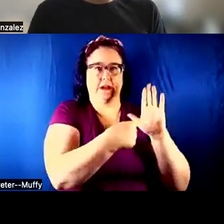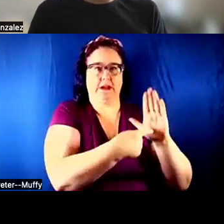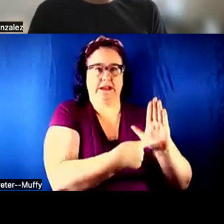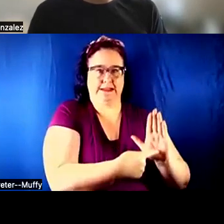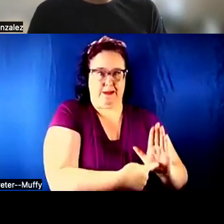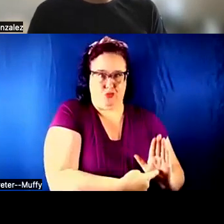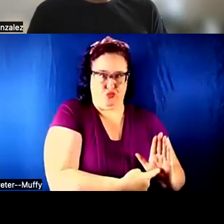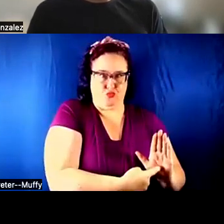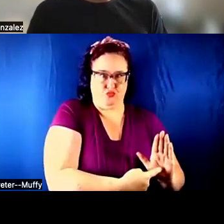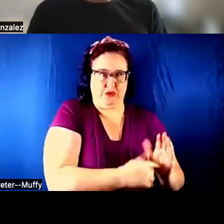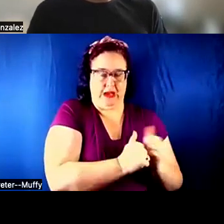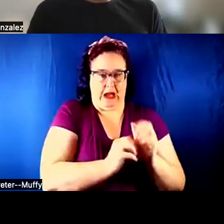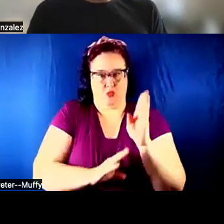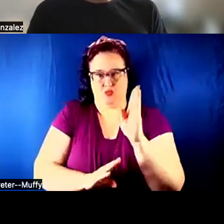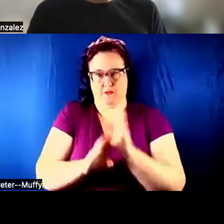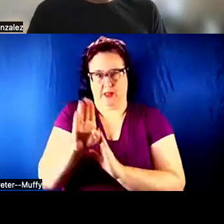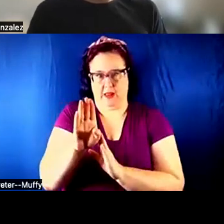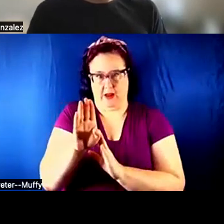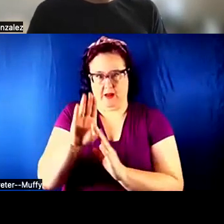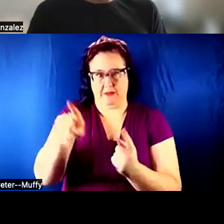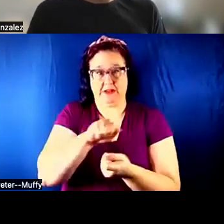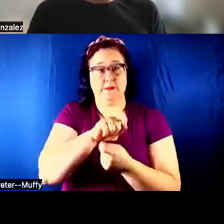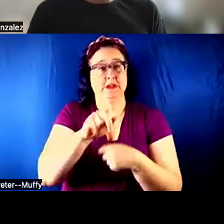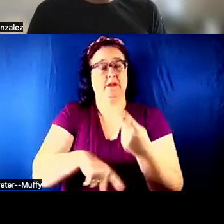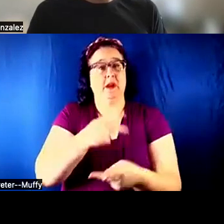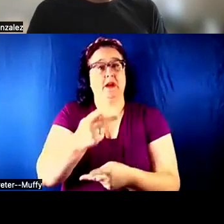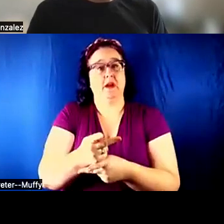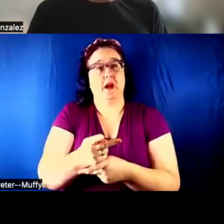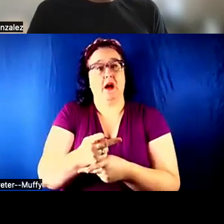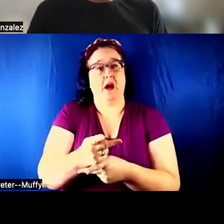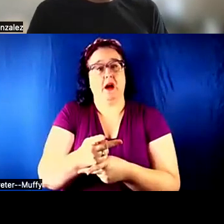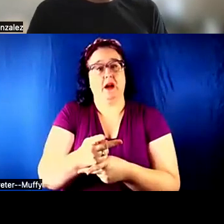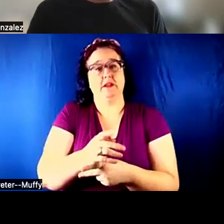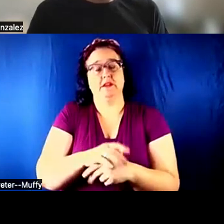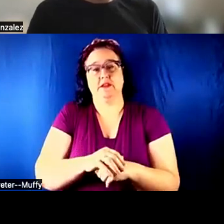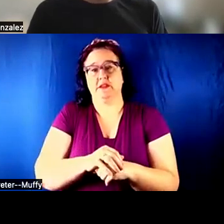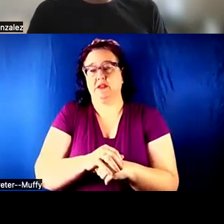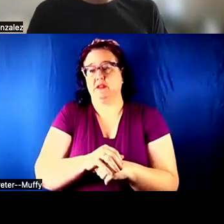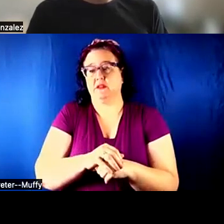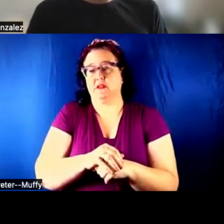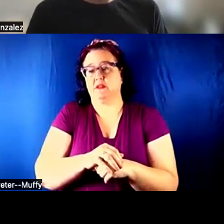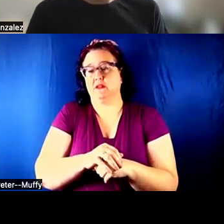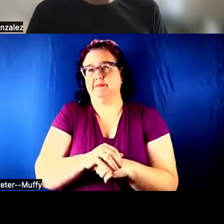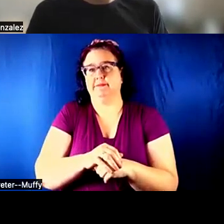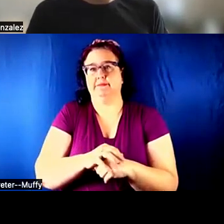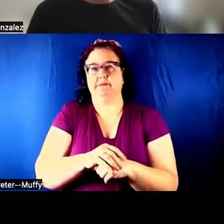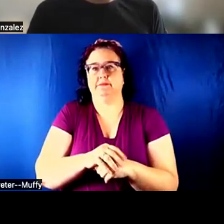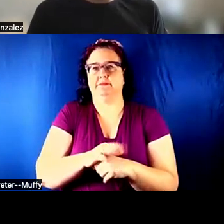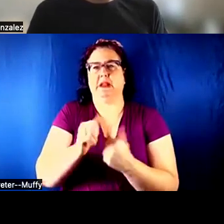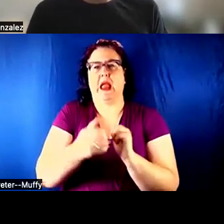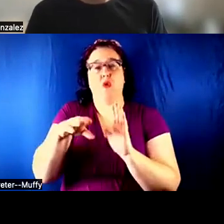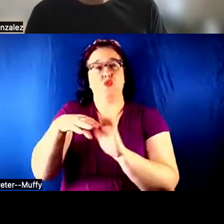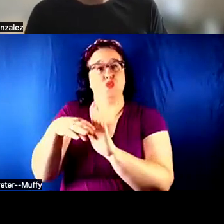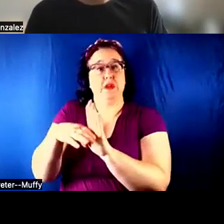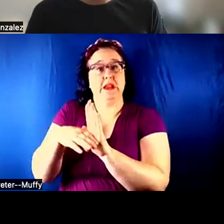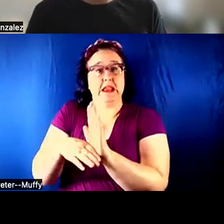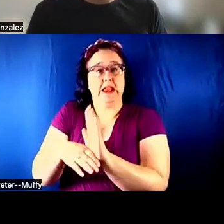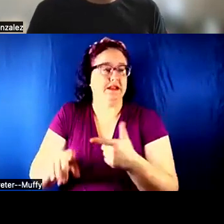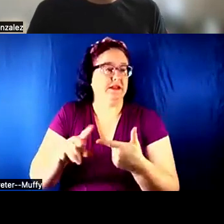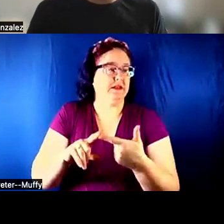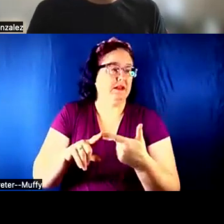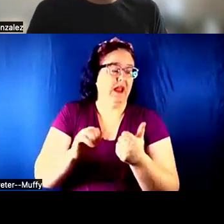DEVELOP CERTAIN KINDS OF UI. LIKE HOW TO LIST, HOW TO PRESENT THIS KIND OF INFORMATION, HOW TO